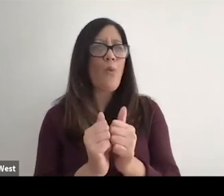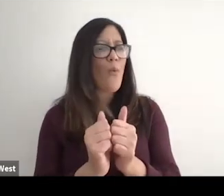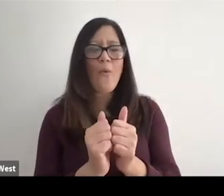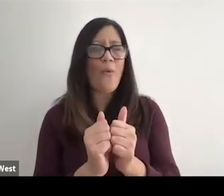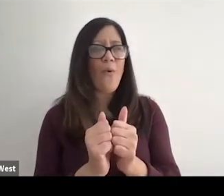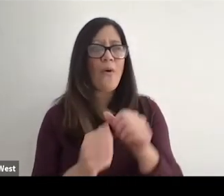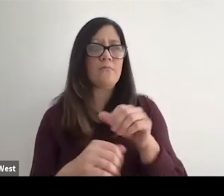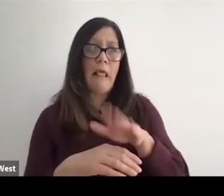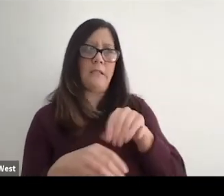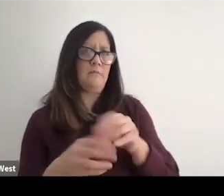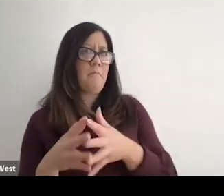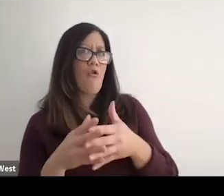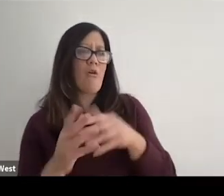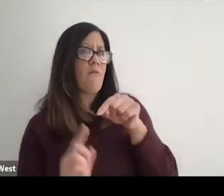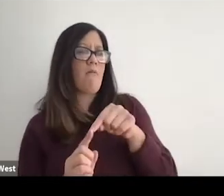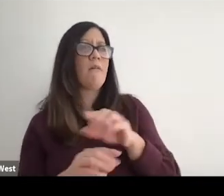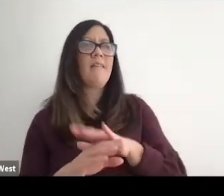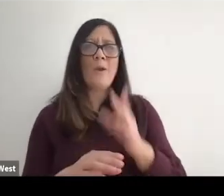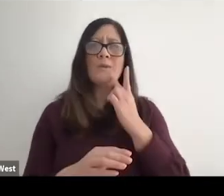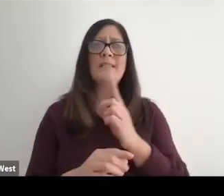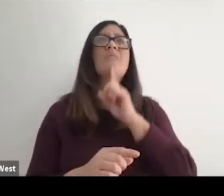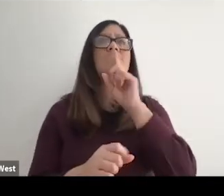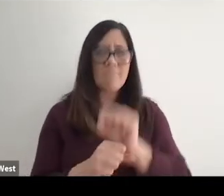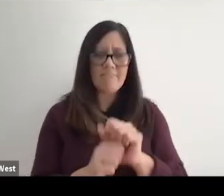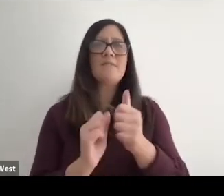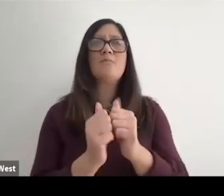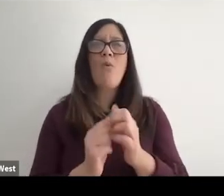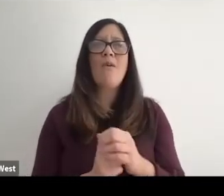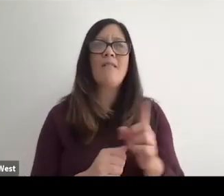at least in America as true sport.